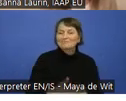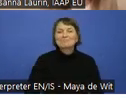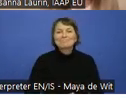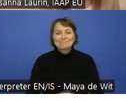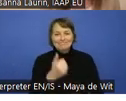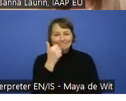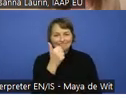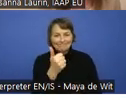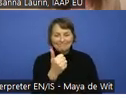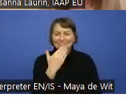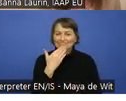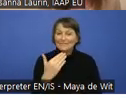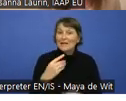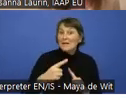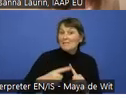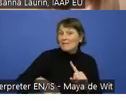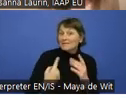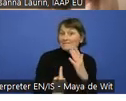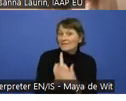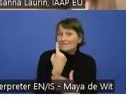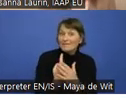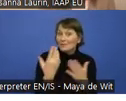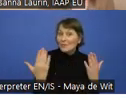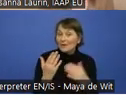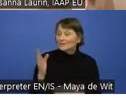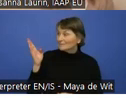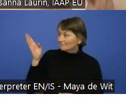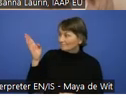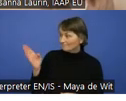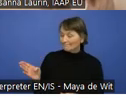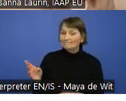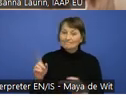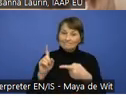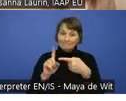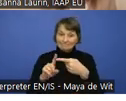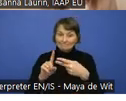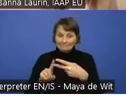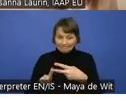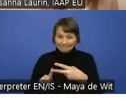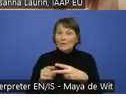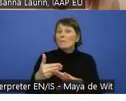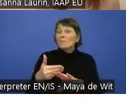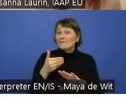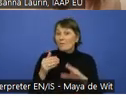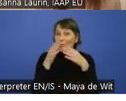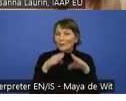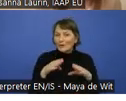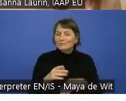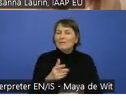So the upcoming events we have now. We have two things happening before Christmas in English at the EU level.